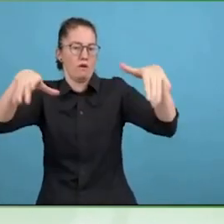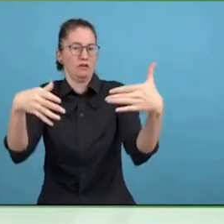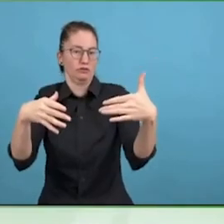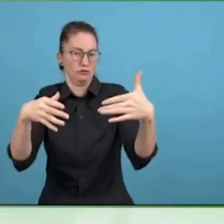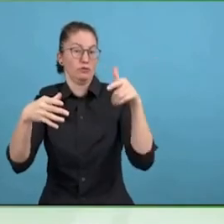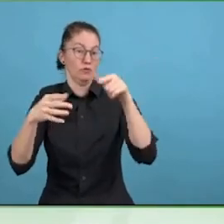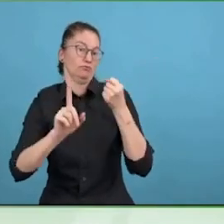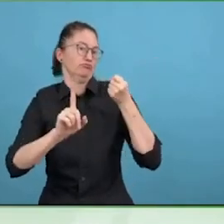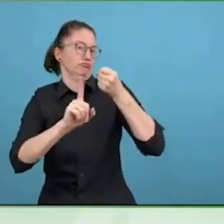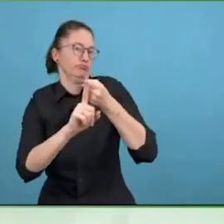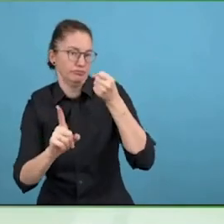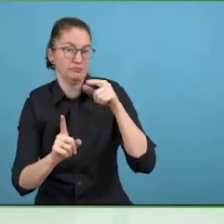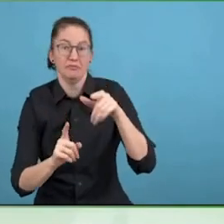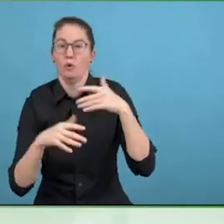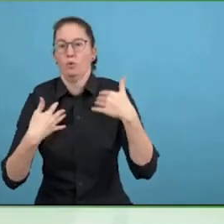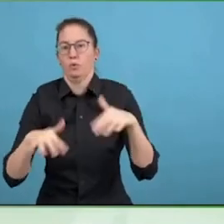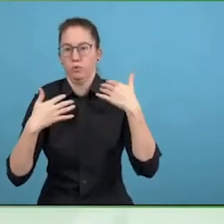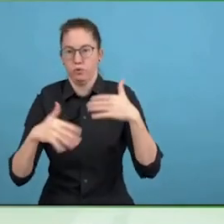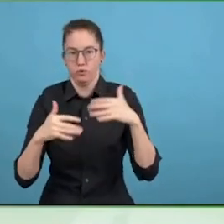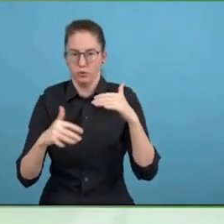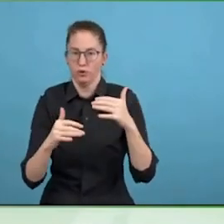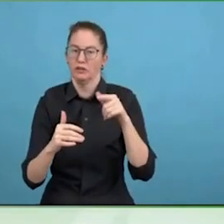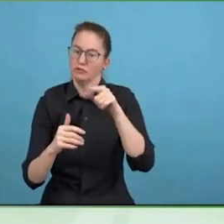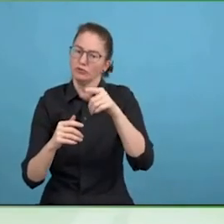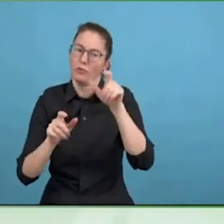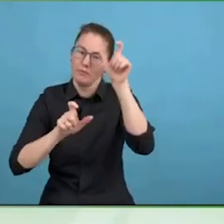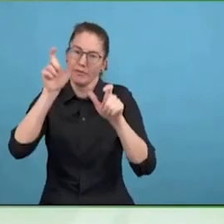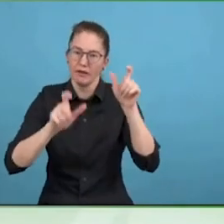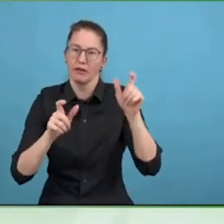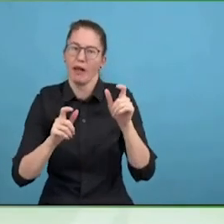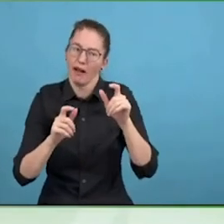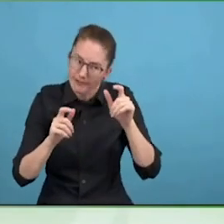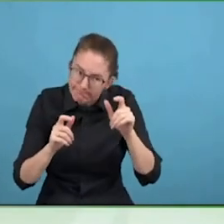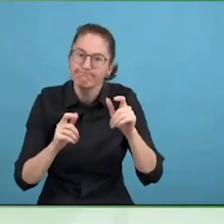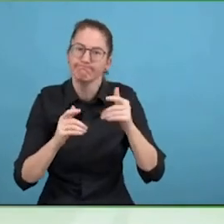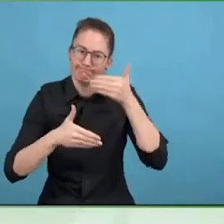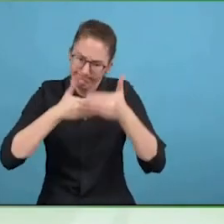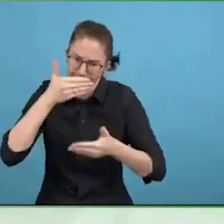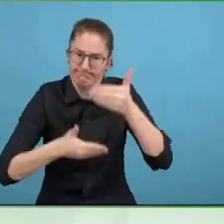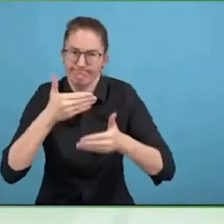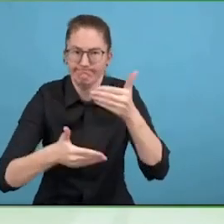It is complicated, but we have lots of work streams, we have